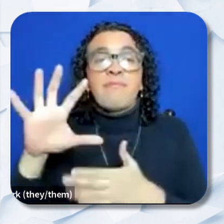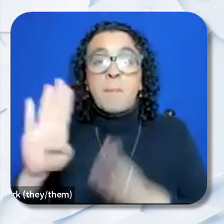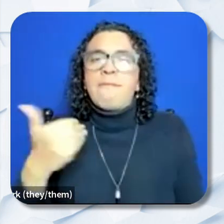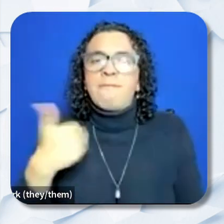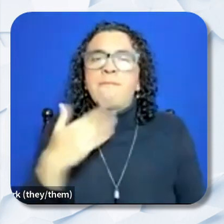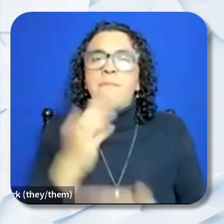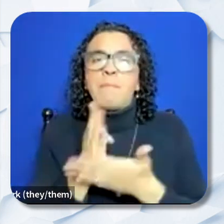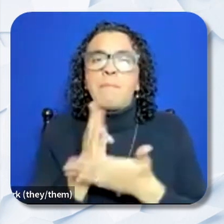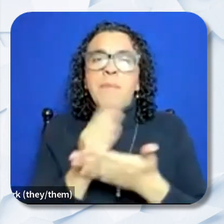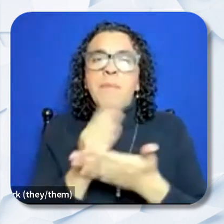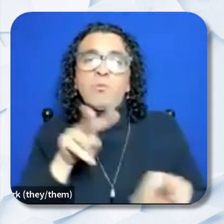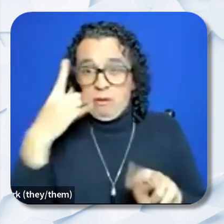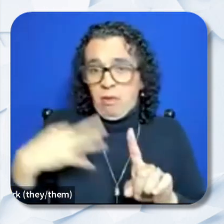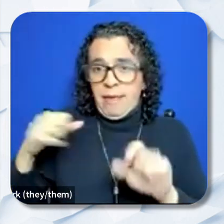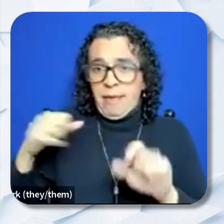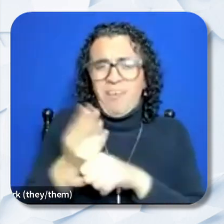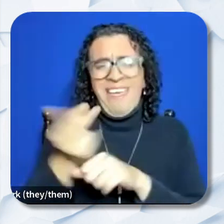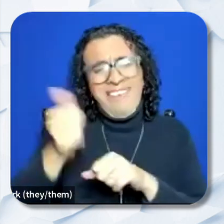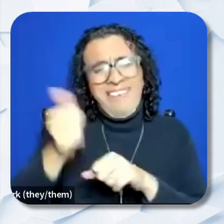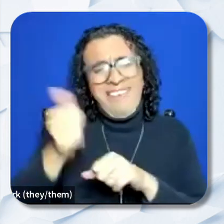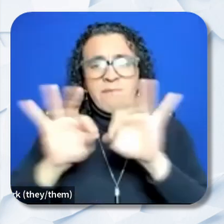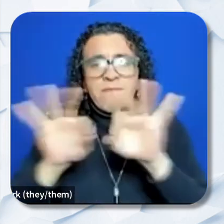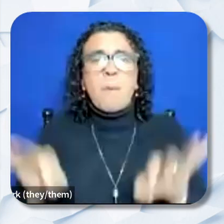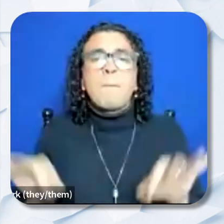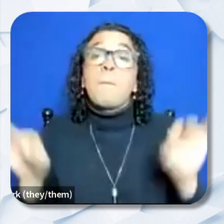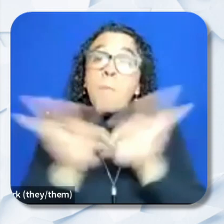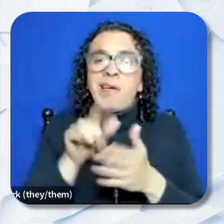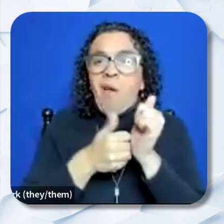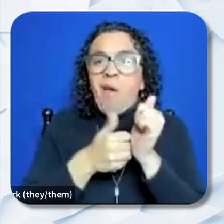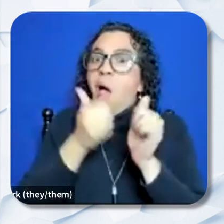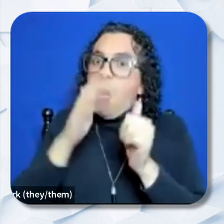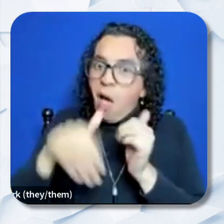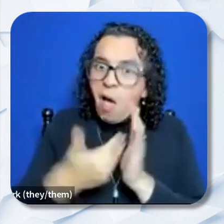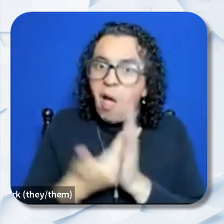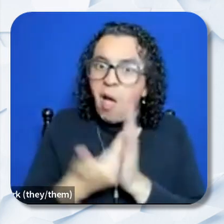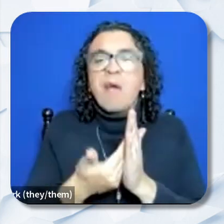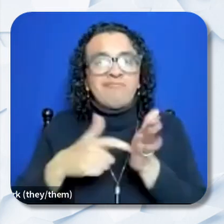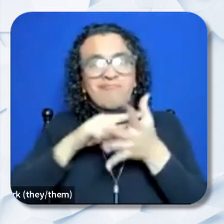use any budget form as long as it addresses all of the required listed parts listed in the RFA.